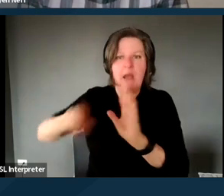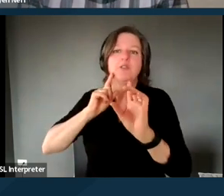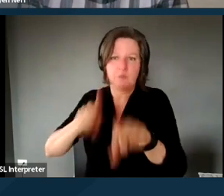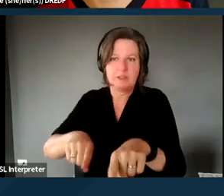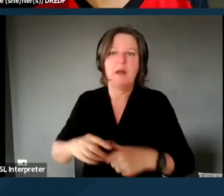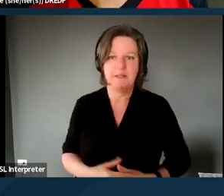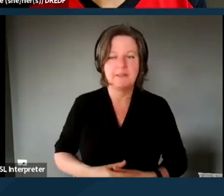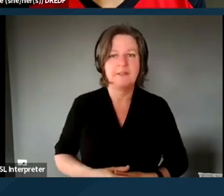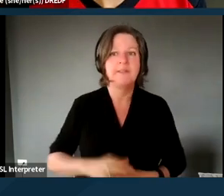Thank you, Erin.